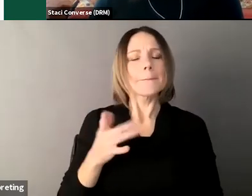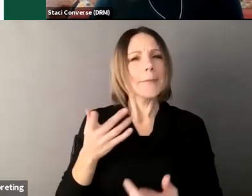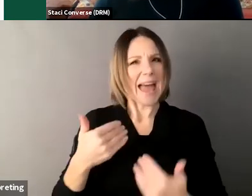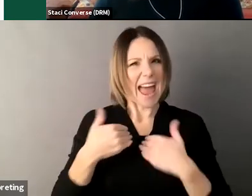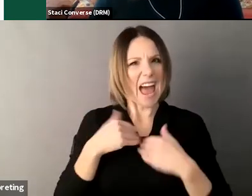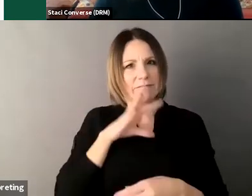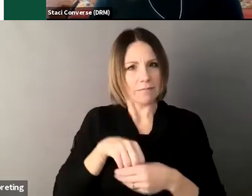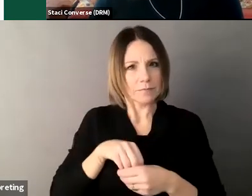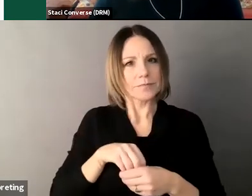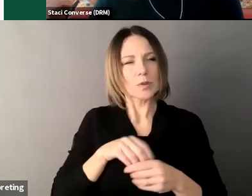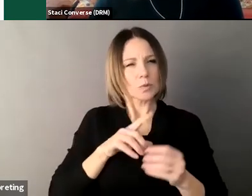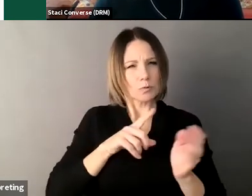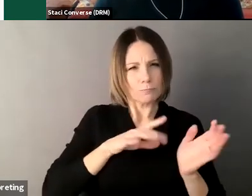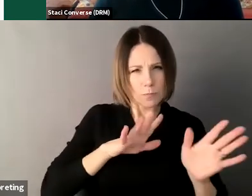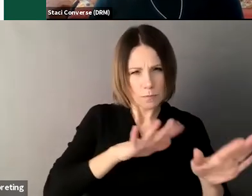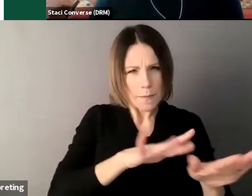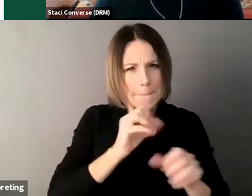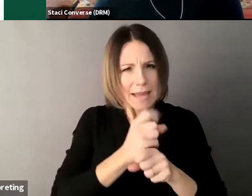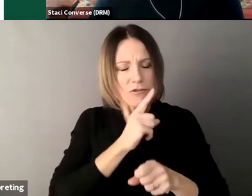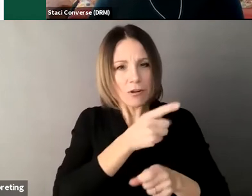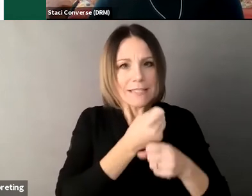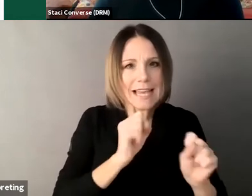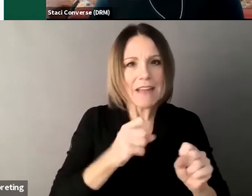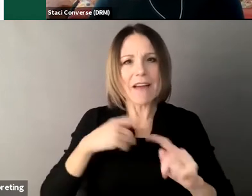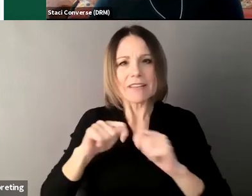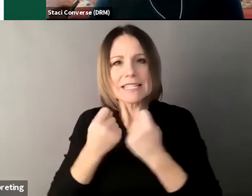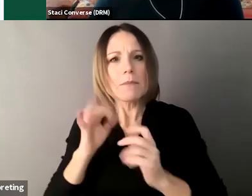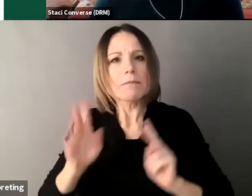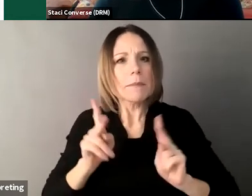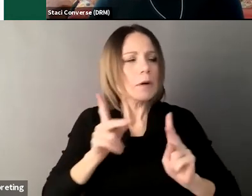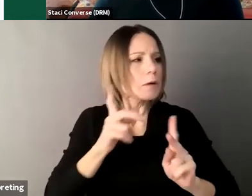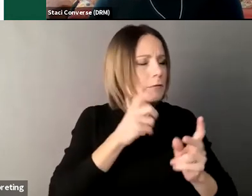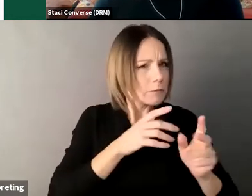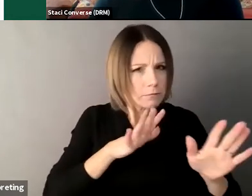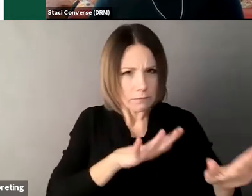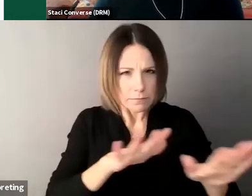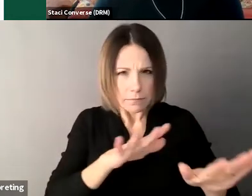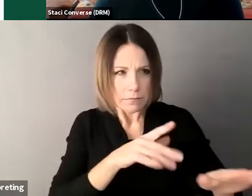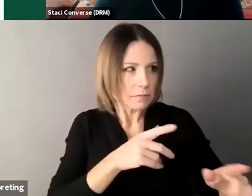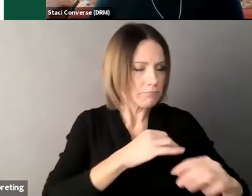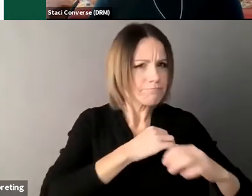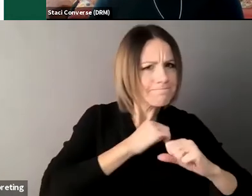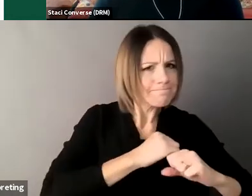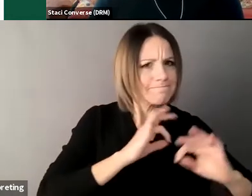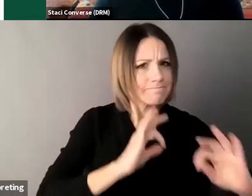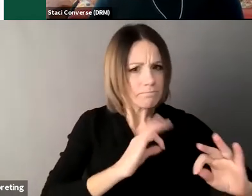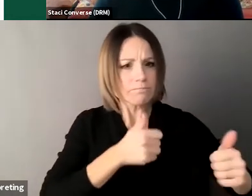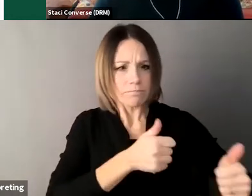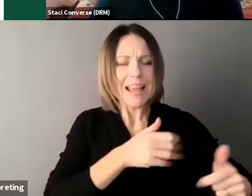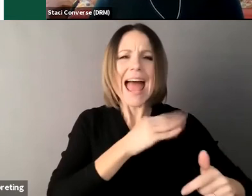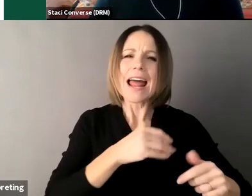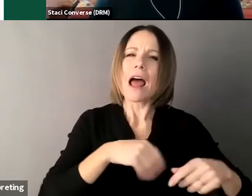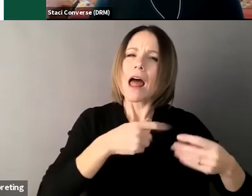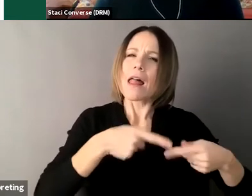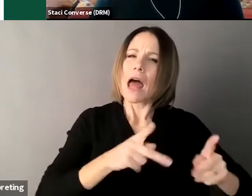to find their voice and to identify problems and ways to share their concerns with others